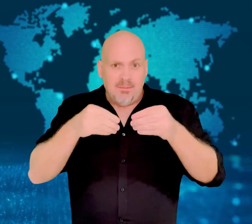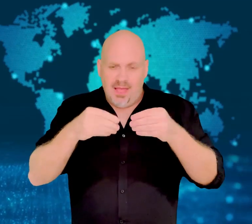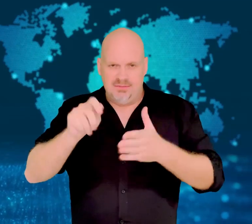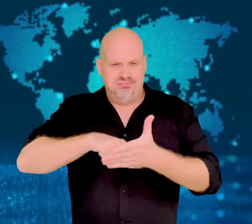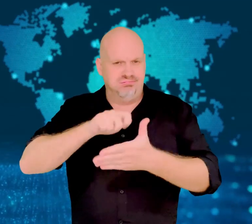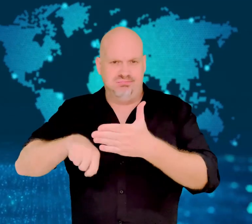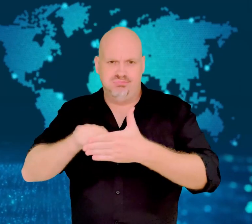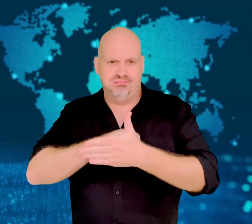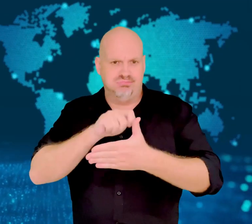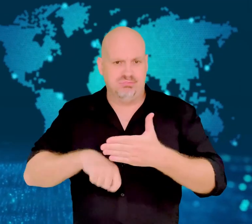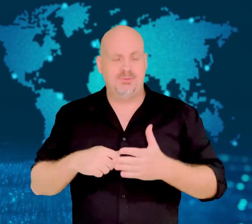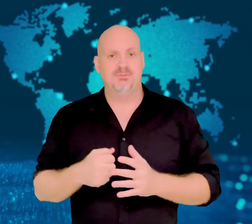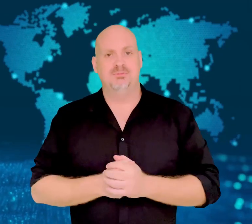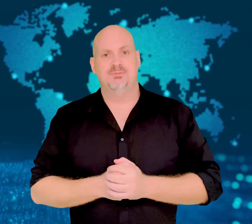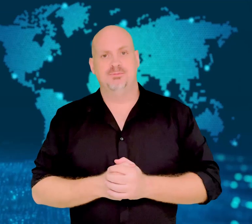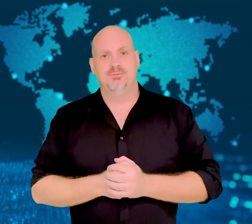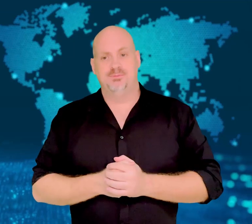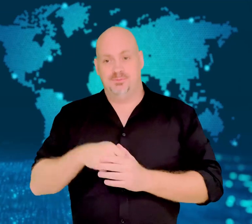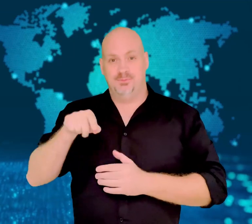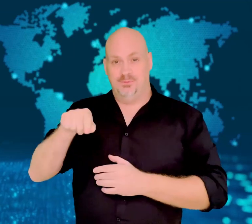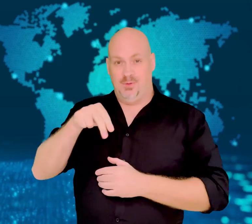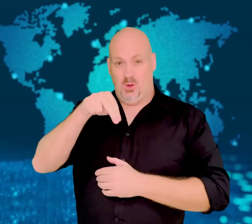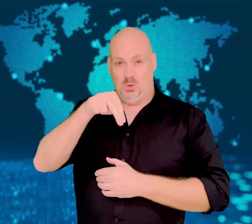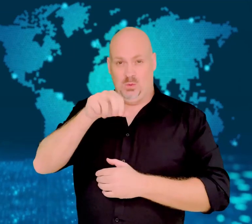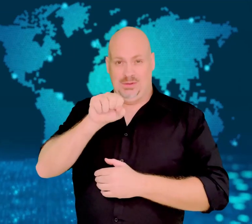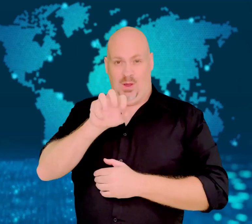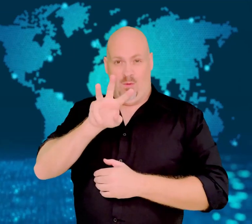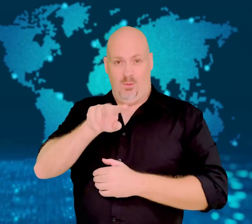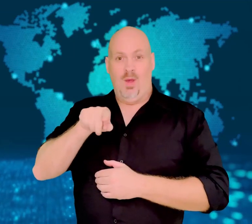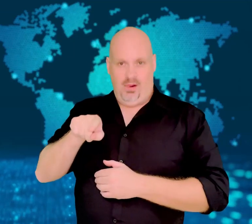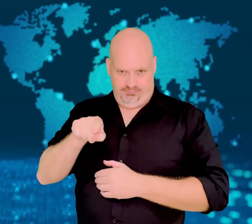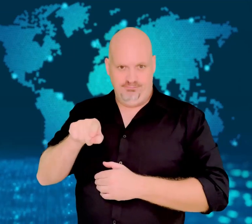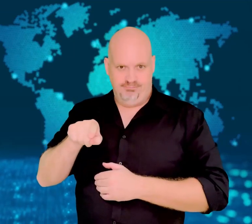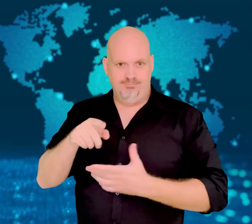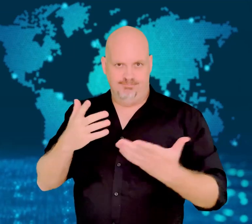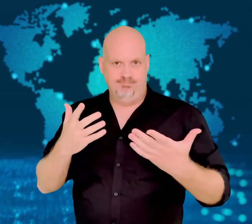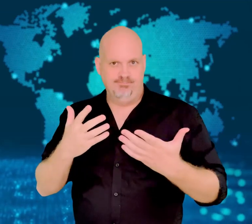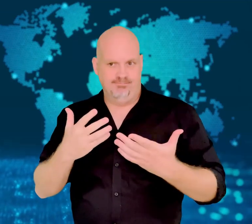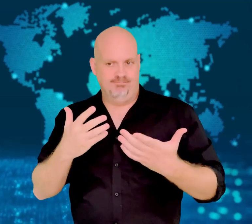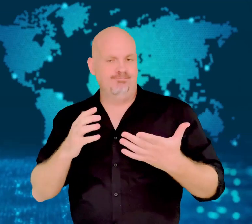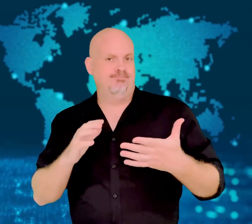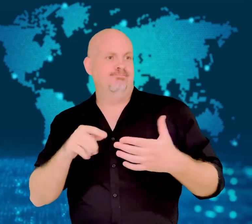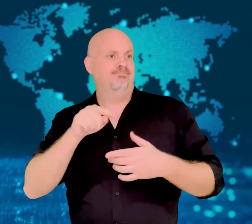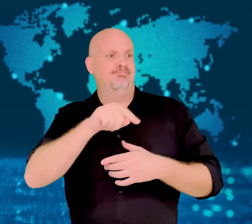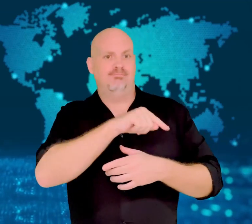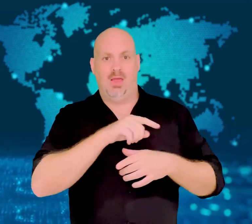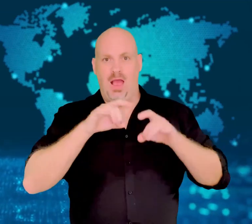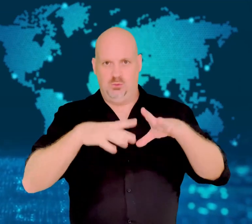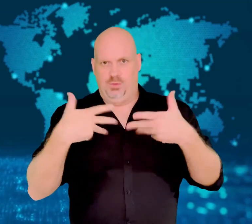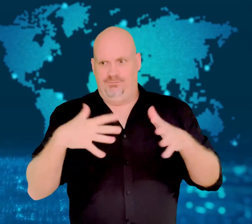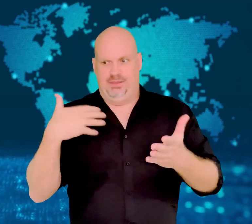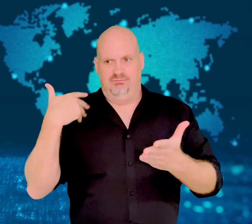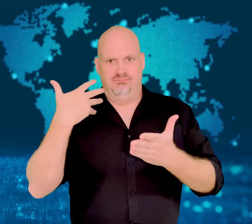NSW is joining other states that have already banned single-use plastics